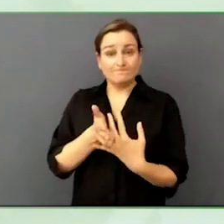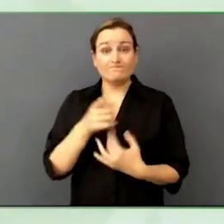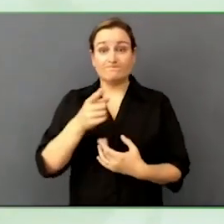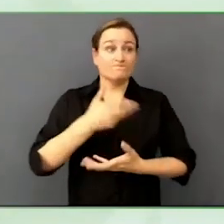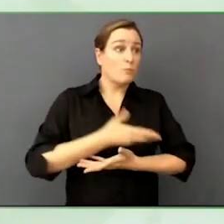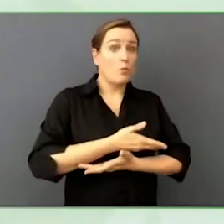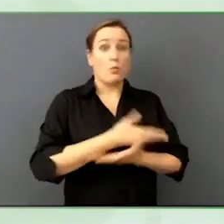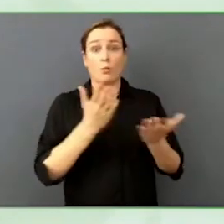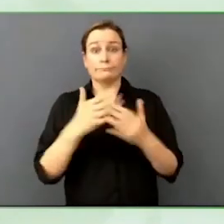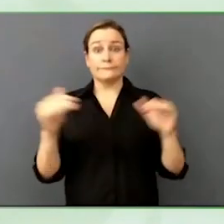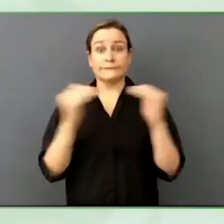That is what makes it inclusive.